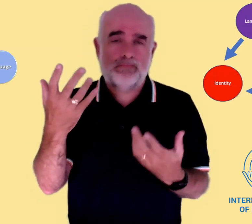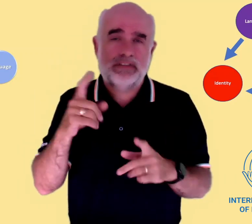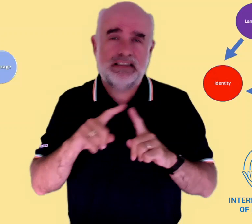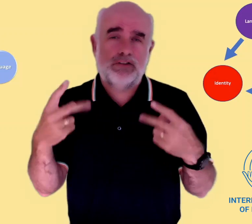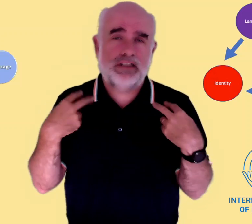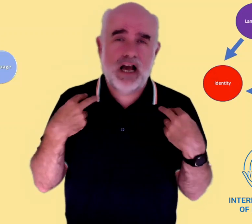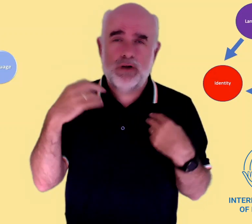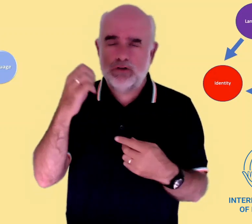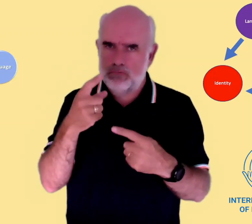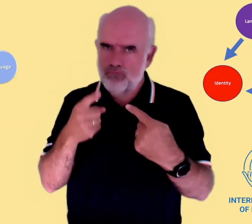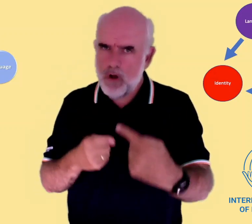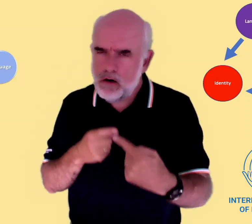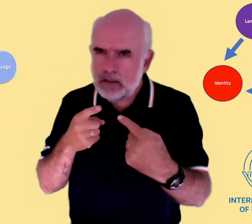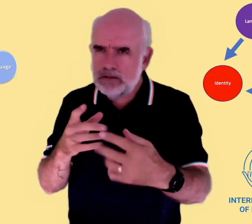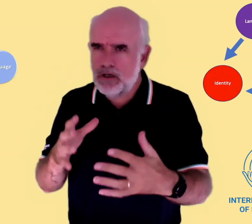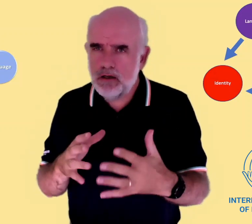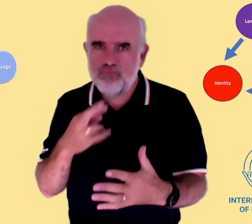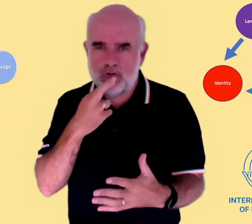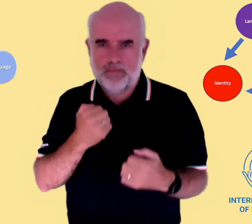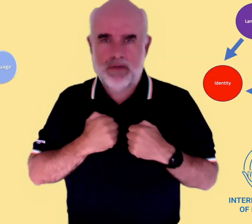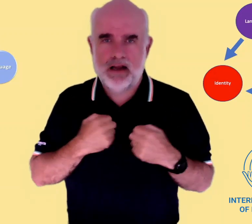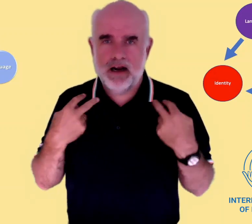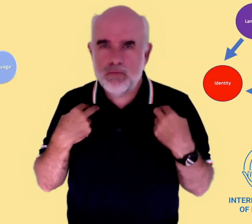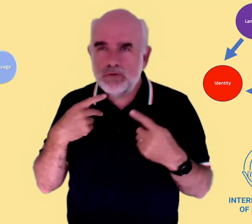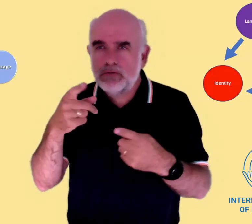education, traditionally we have struggled being taught through English and would have preferred